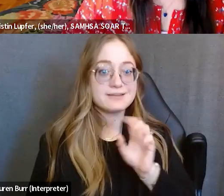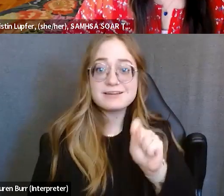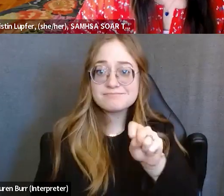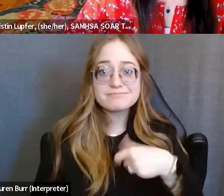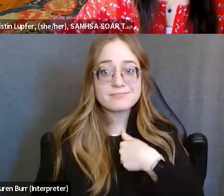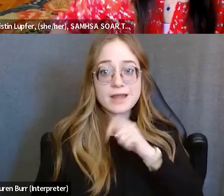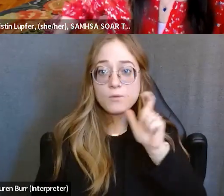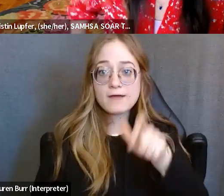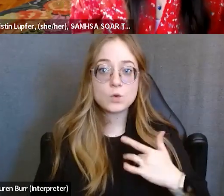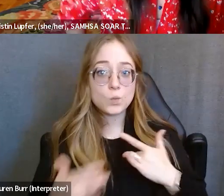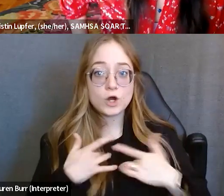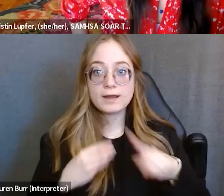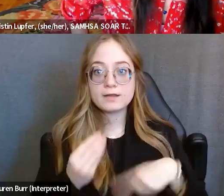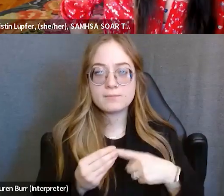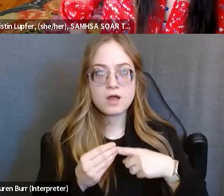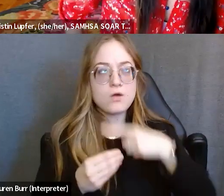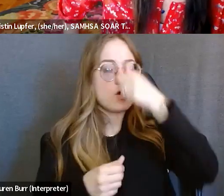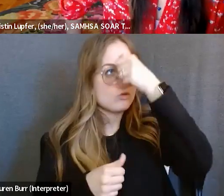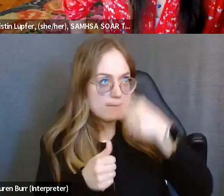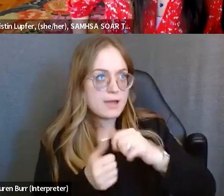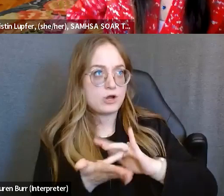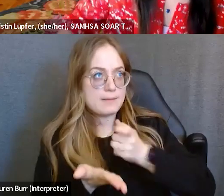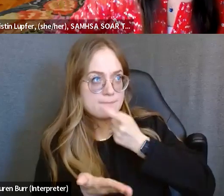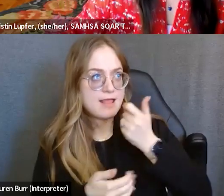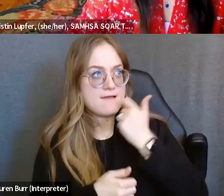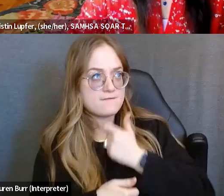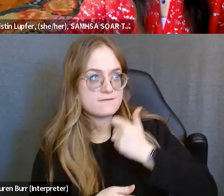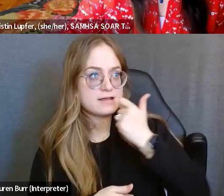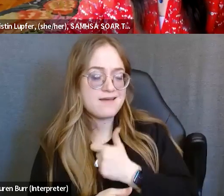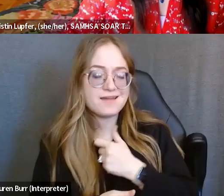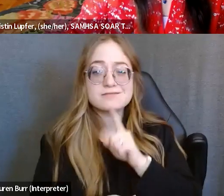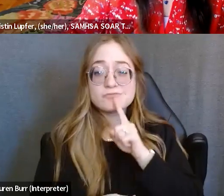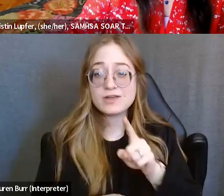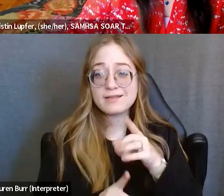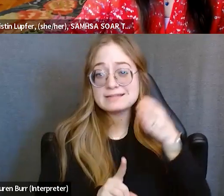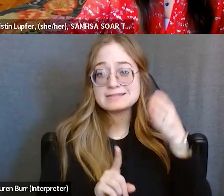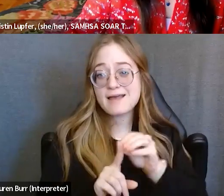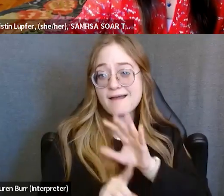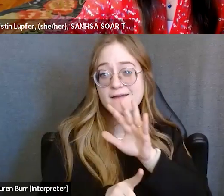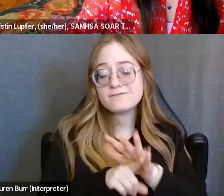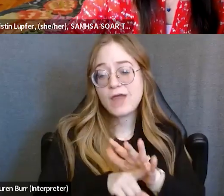I mean, I have a little soreness in my arm and a small headache but other than that,